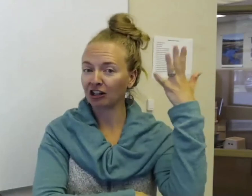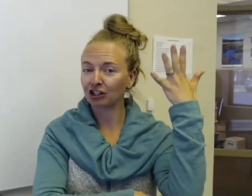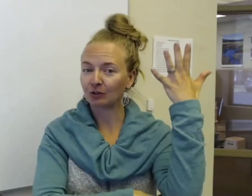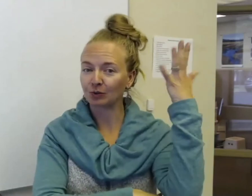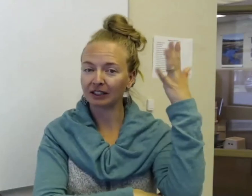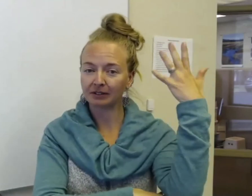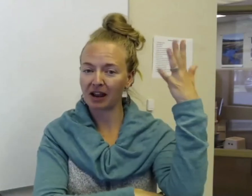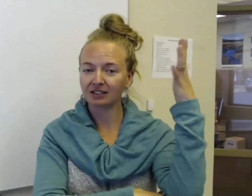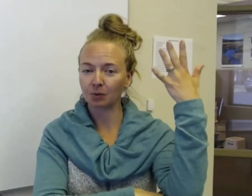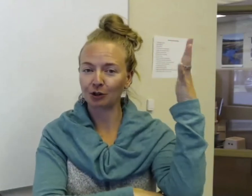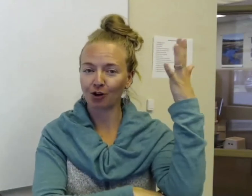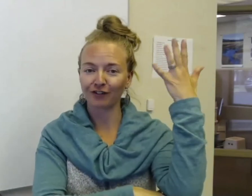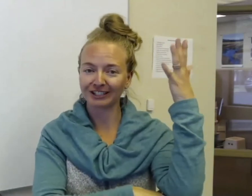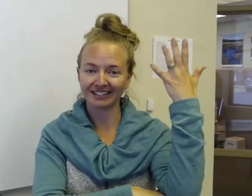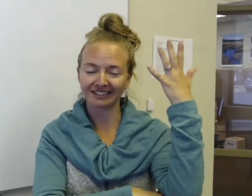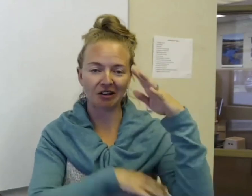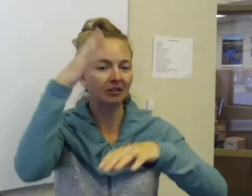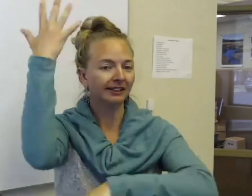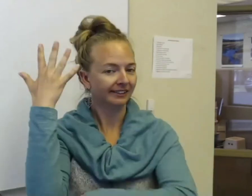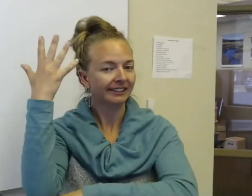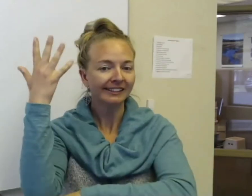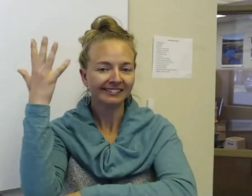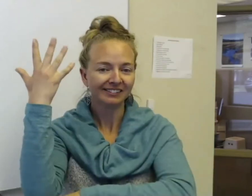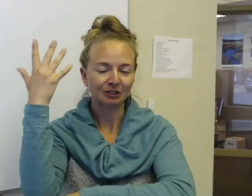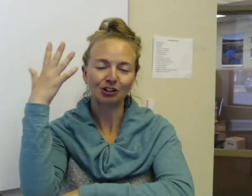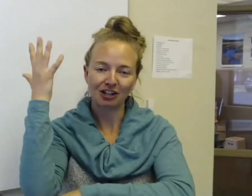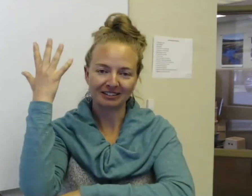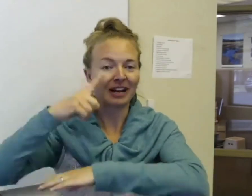other hand too. Really it depends on what your preference is, so. So, tree. So we have